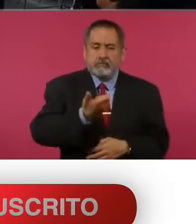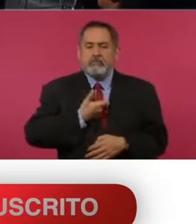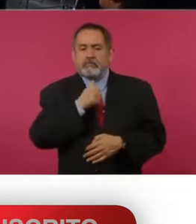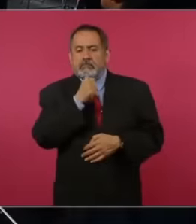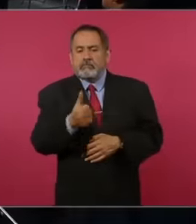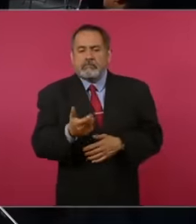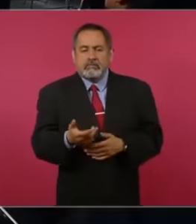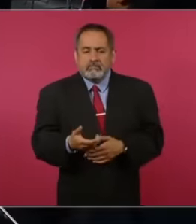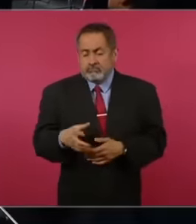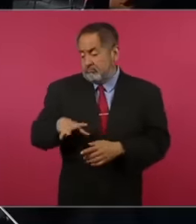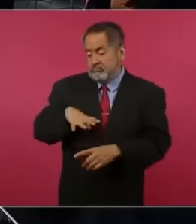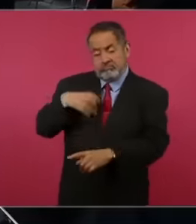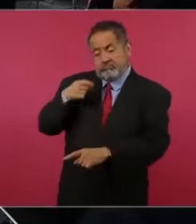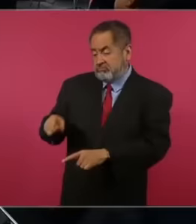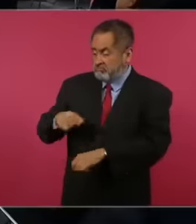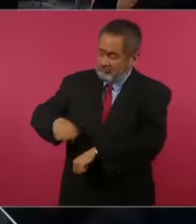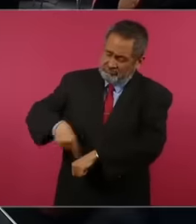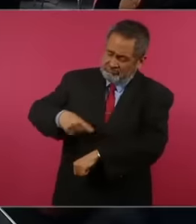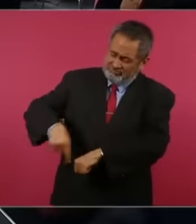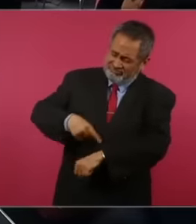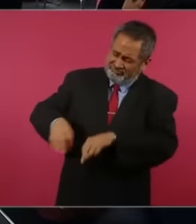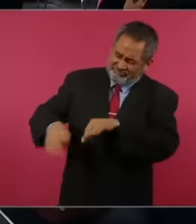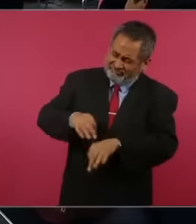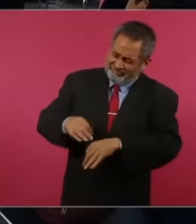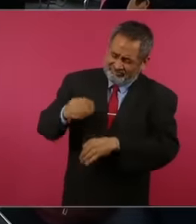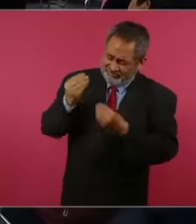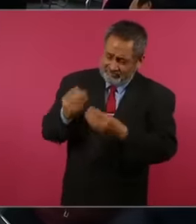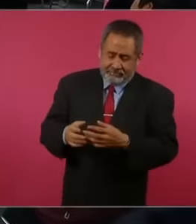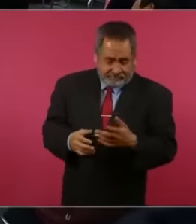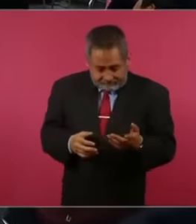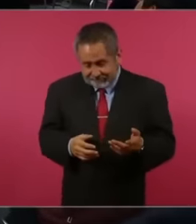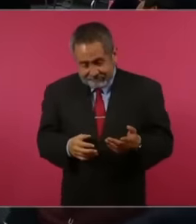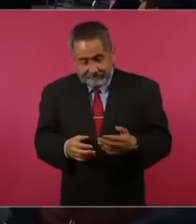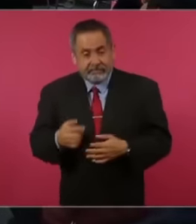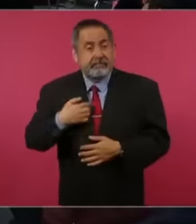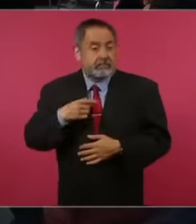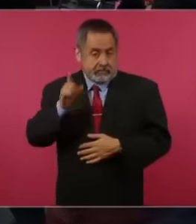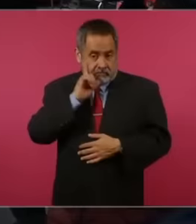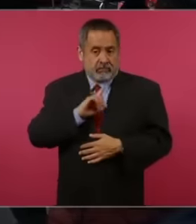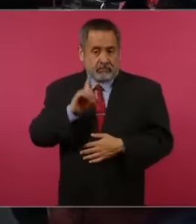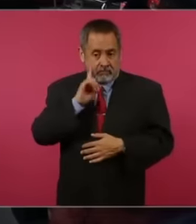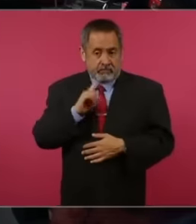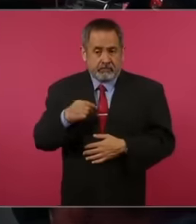women being exploited. As an experience, I have even tried to get into a media outlet